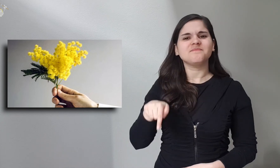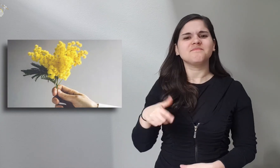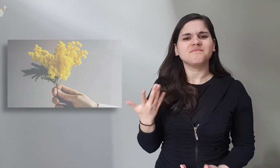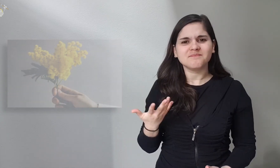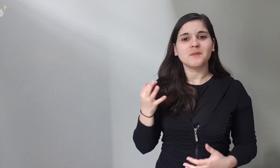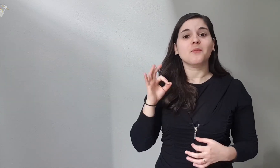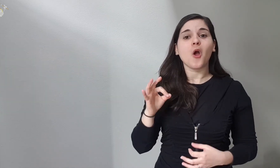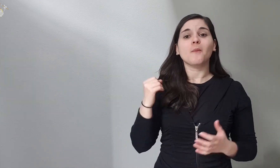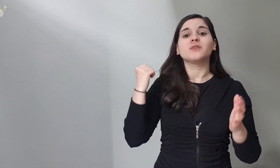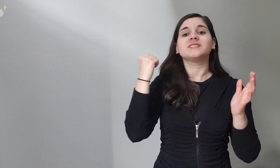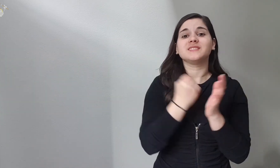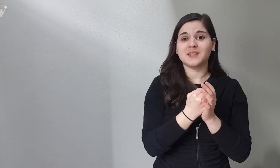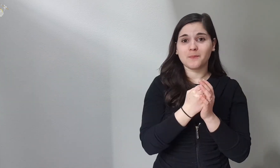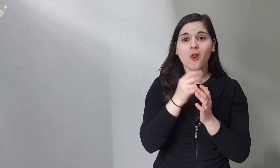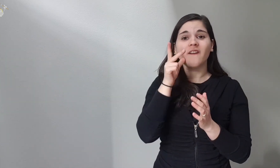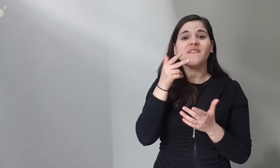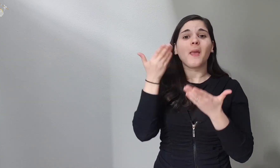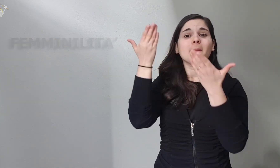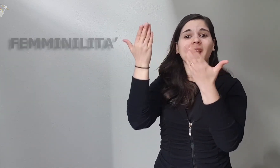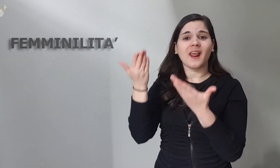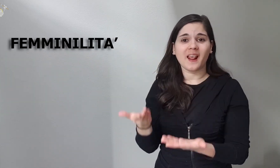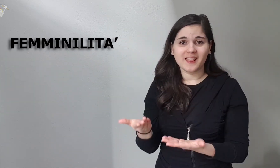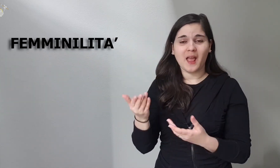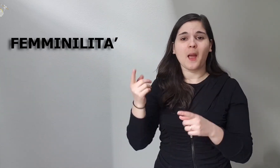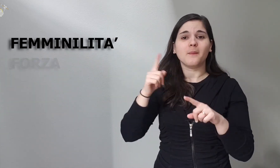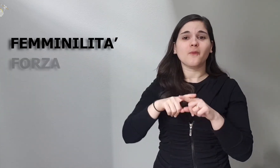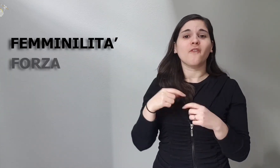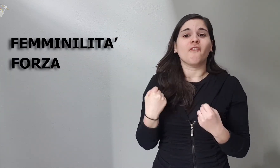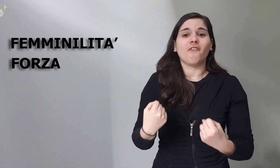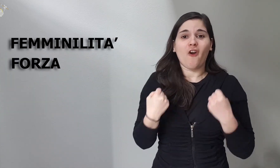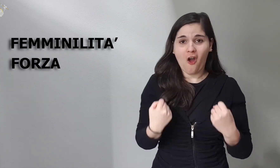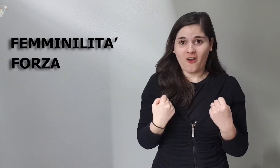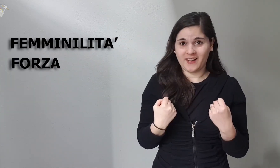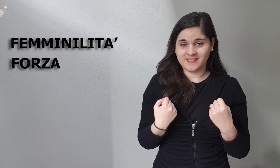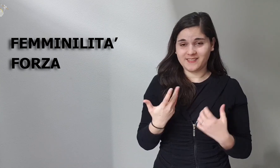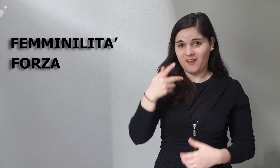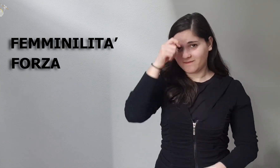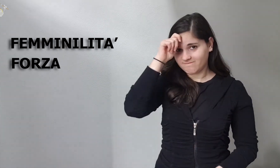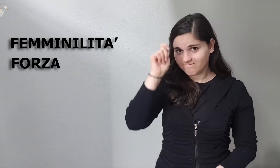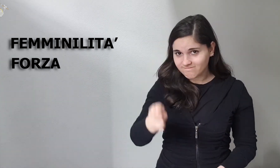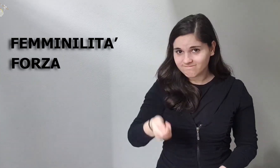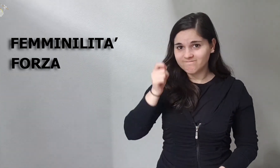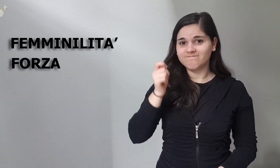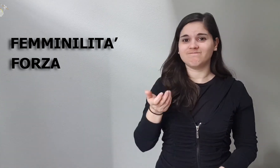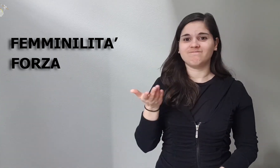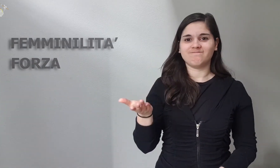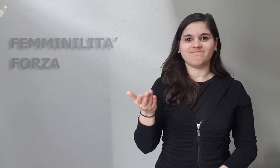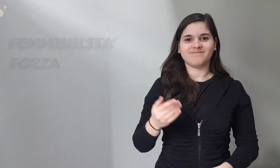which is a symbol of femininity and strength to pay homage to it.